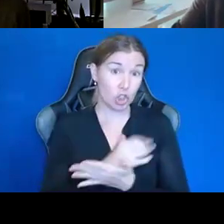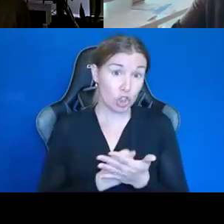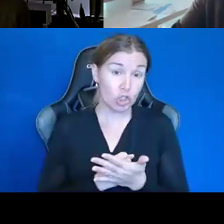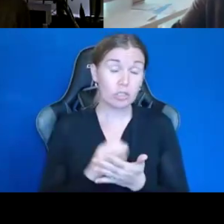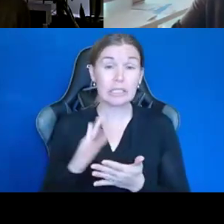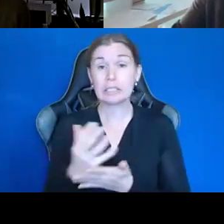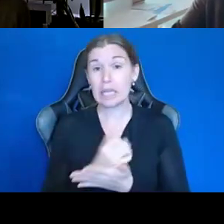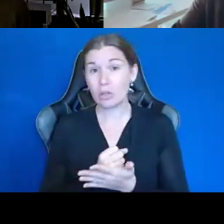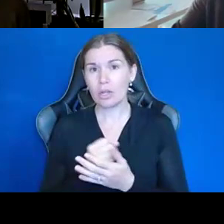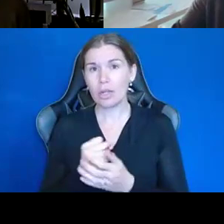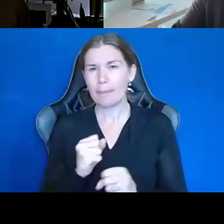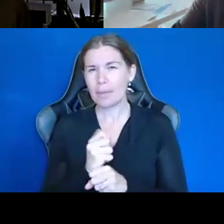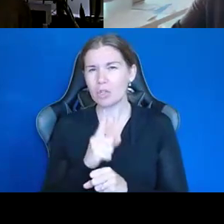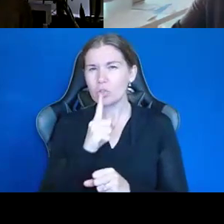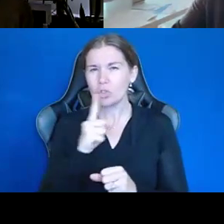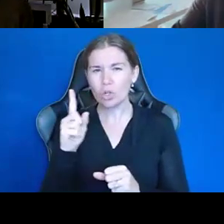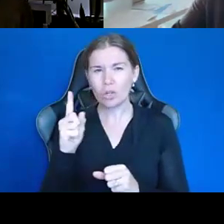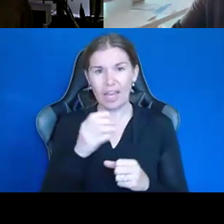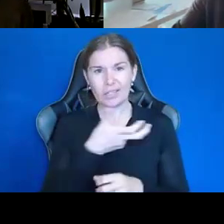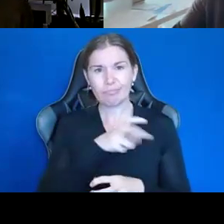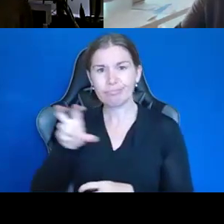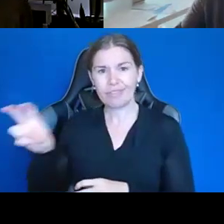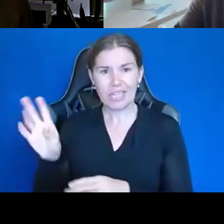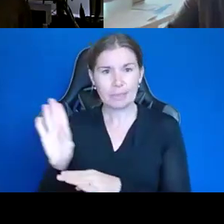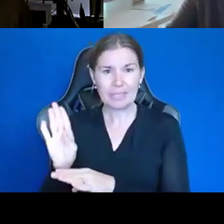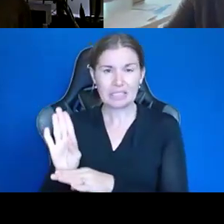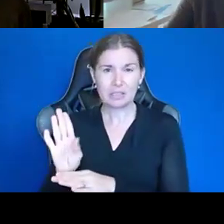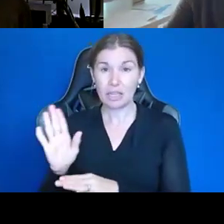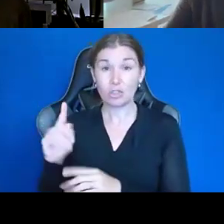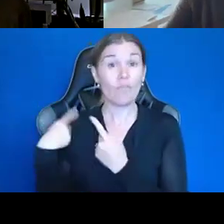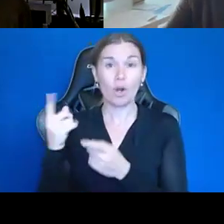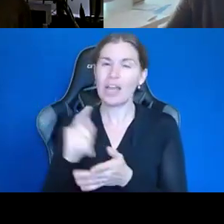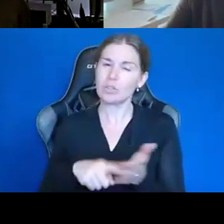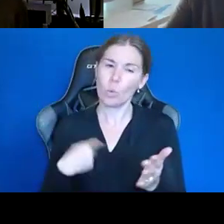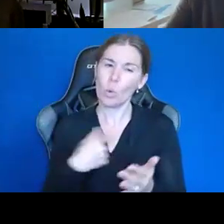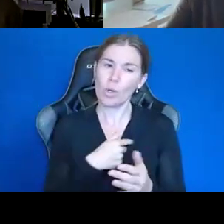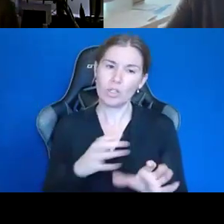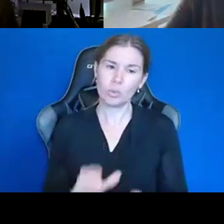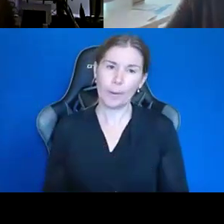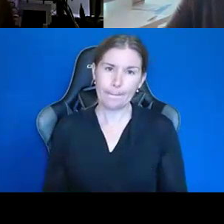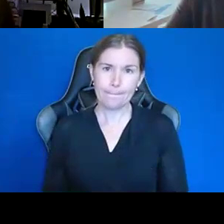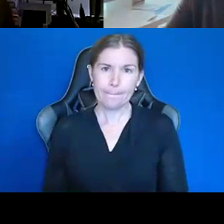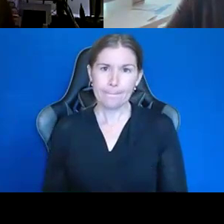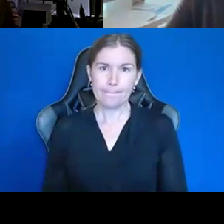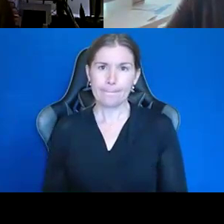that it goes to the business. And so far, that's just what we've done. We've grown our business.